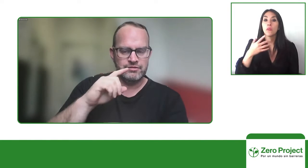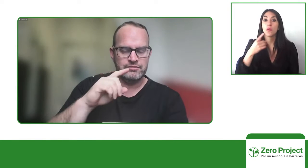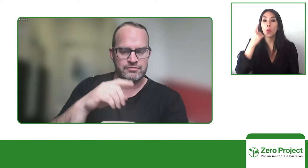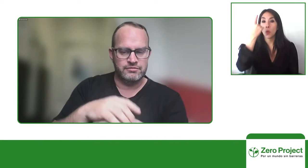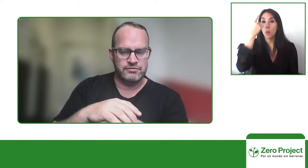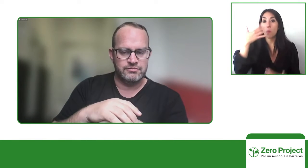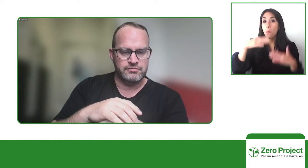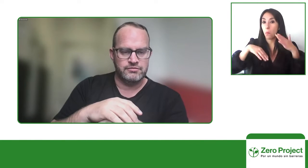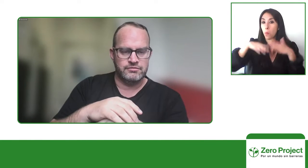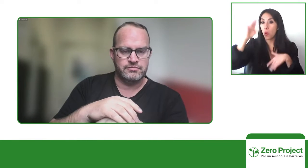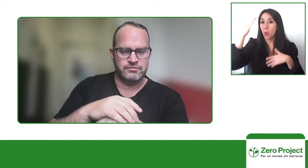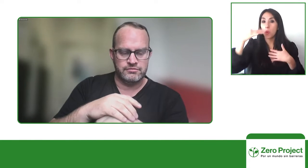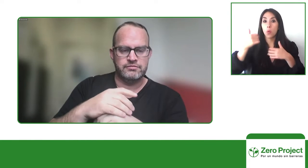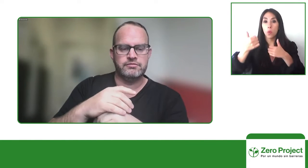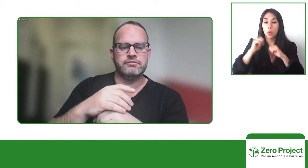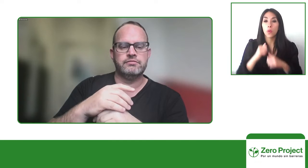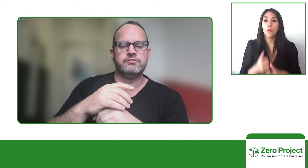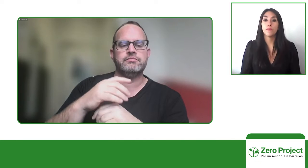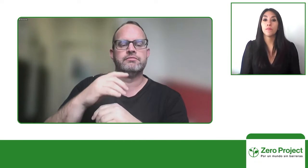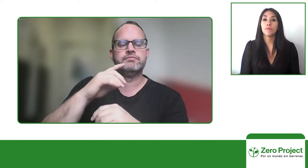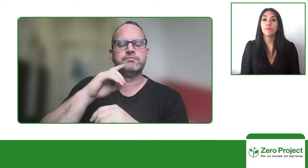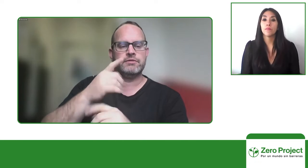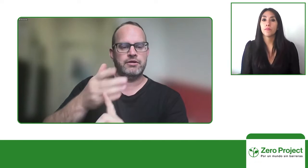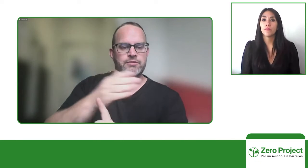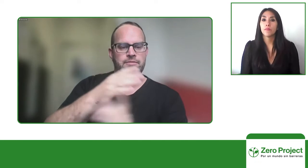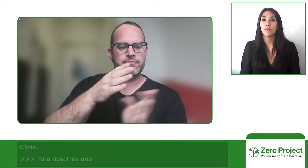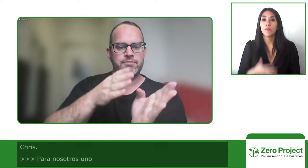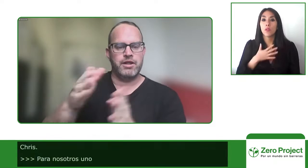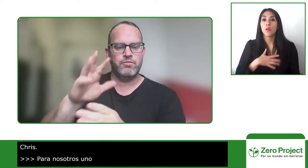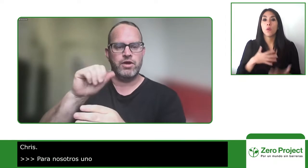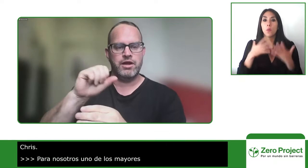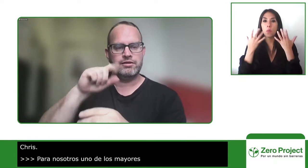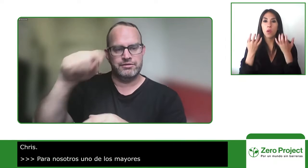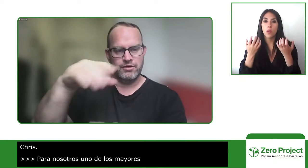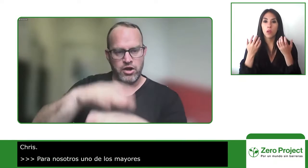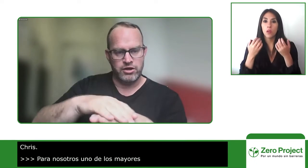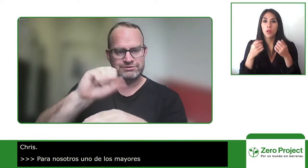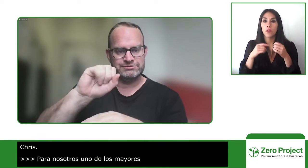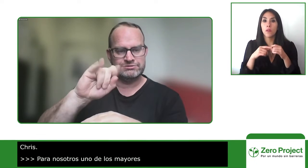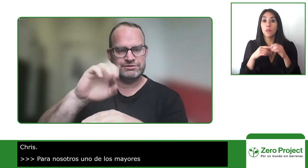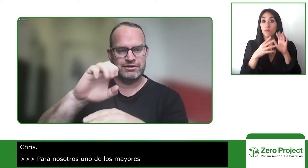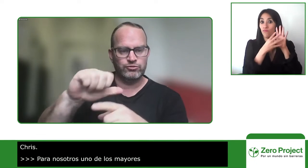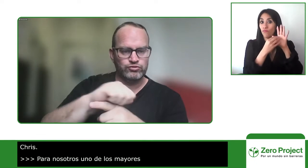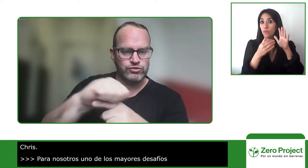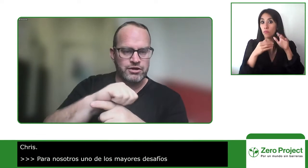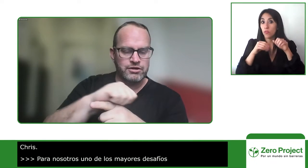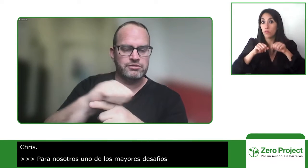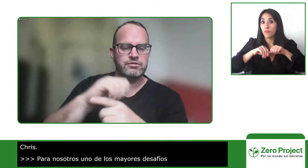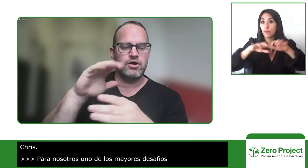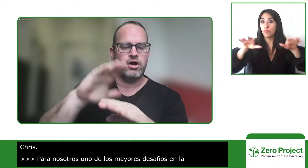our project replication right before covid happened and so we had initially planned to